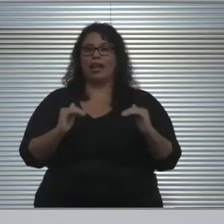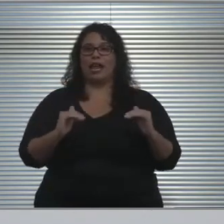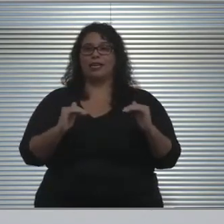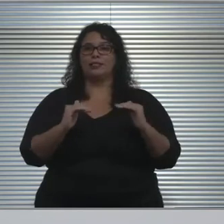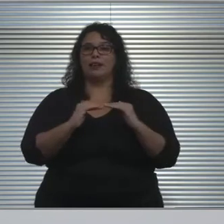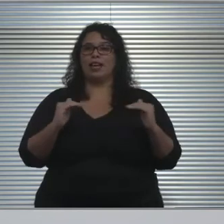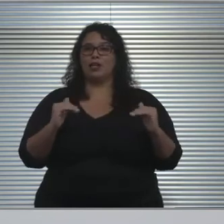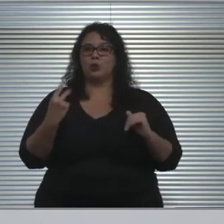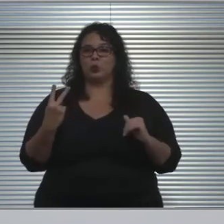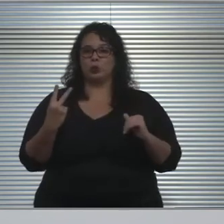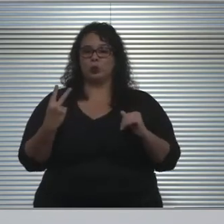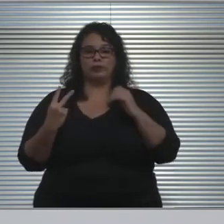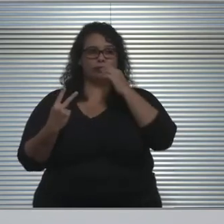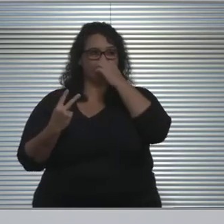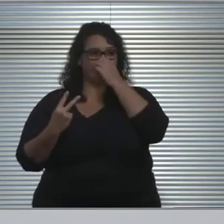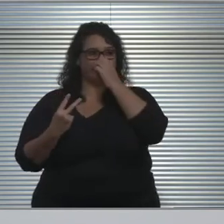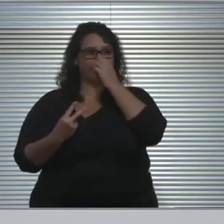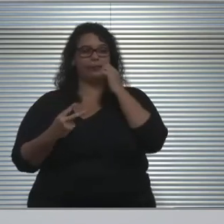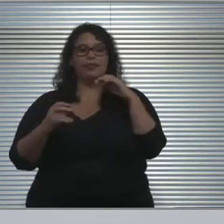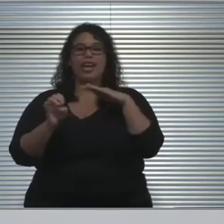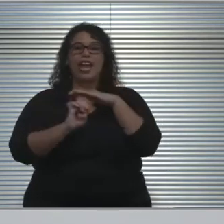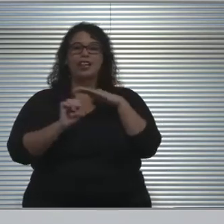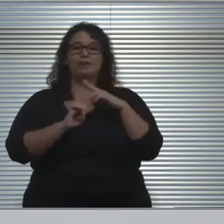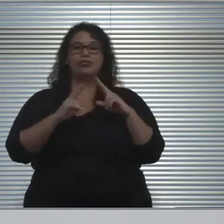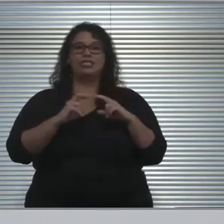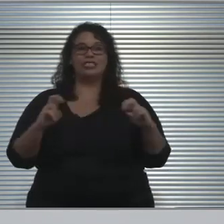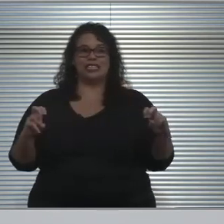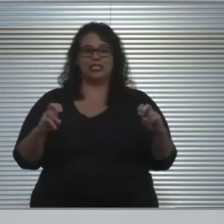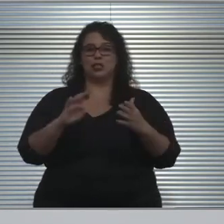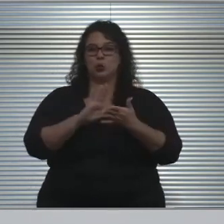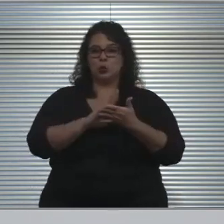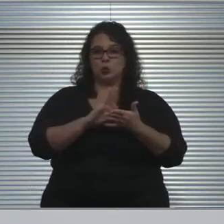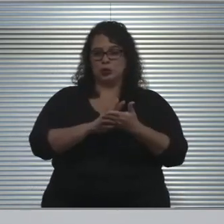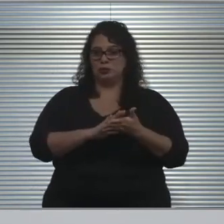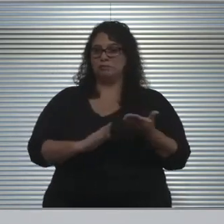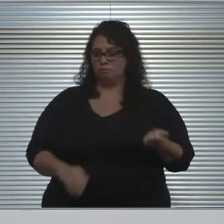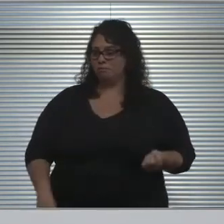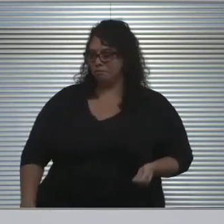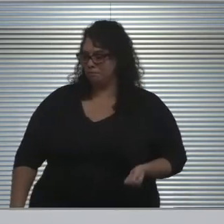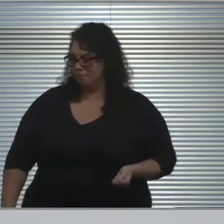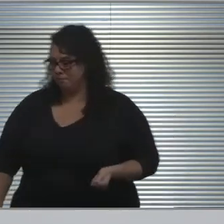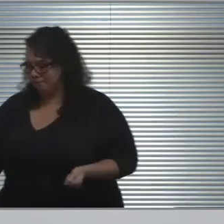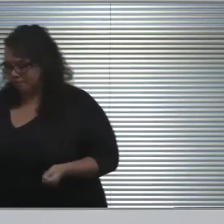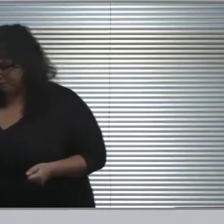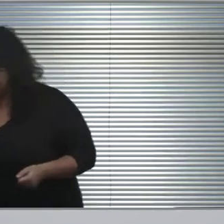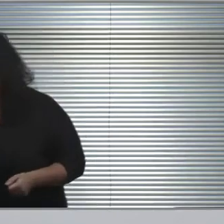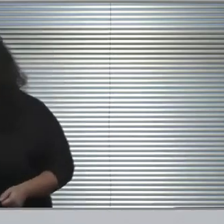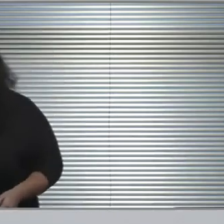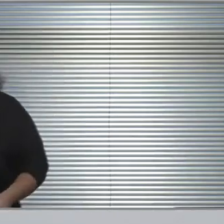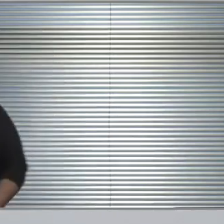will be our elementary assessments at school sites. So when I say elementary sites that means all of our elementary sites,